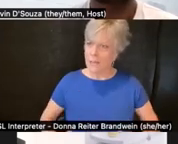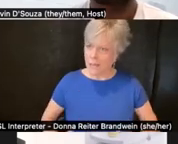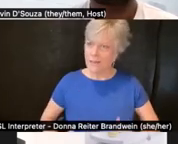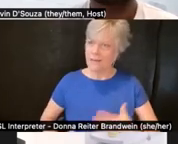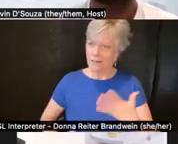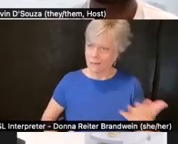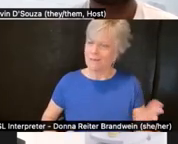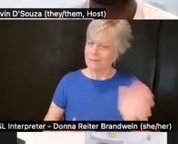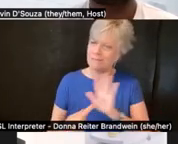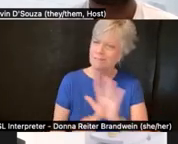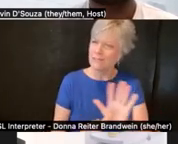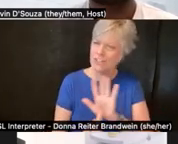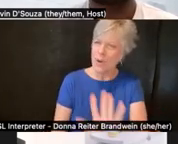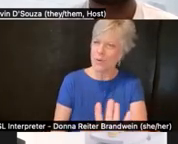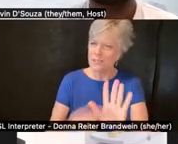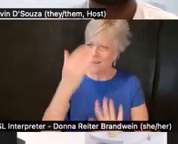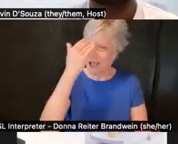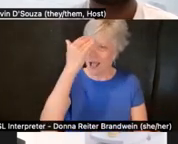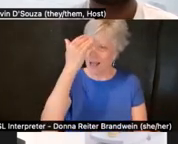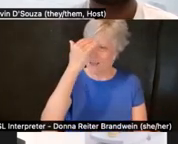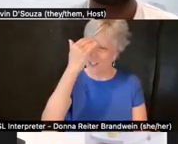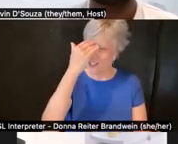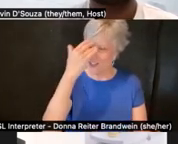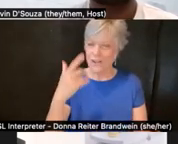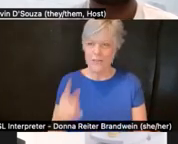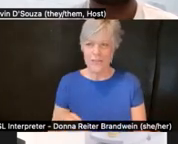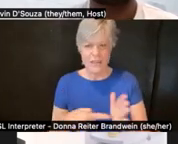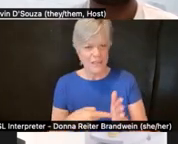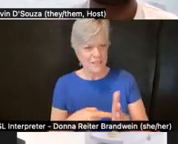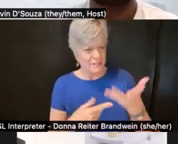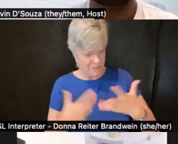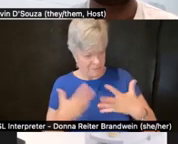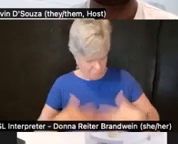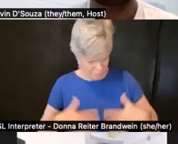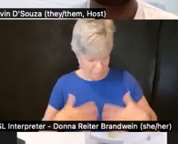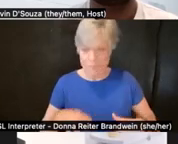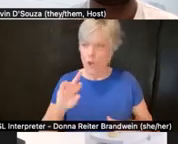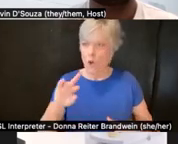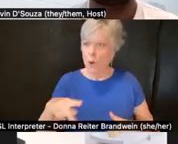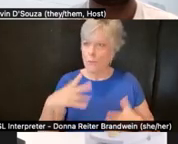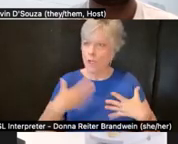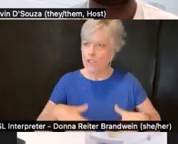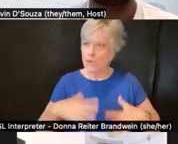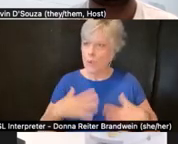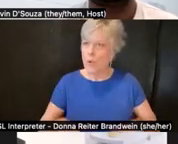and creates new meanings around disability. Crip Couture operates as an instigator